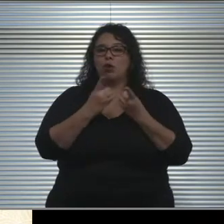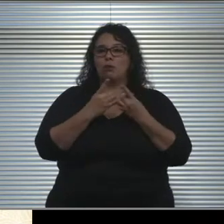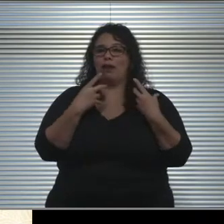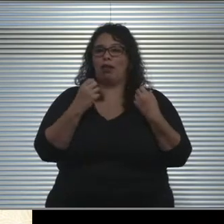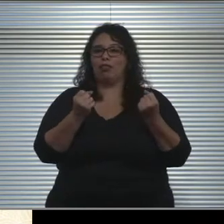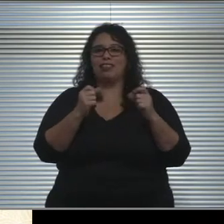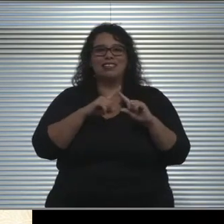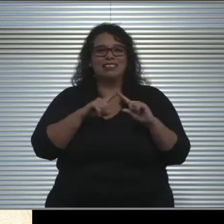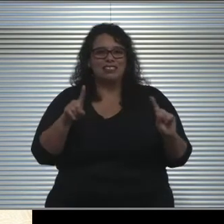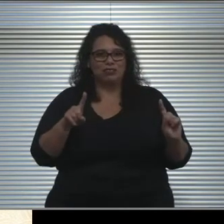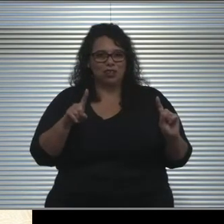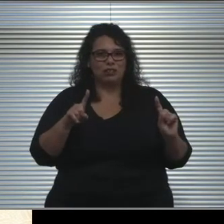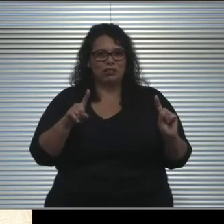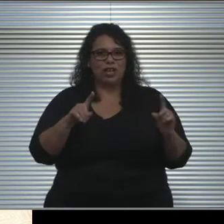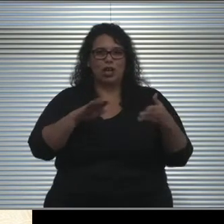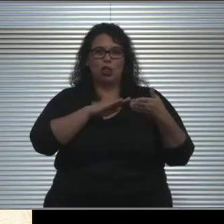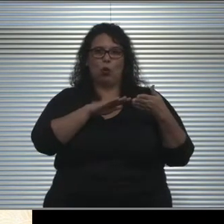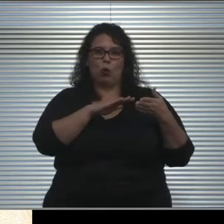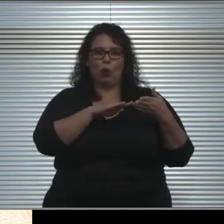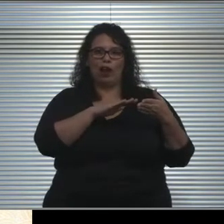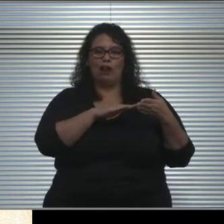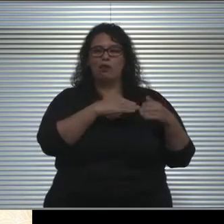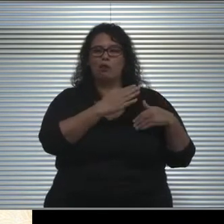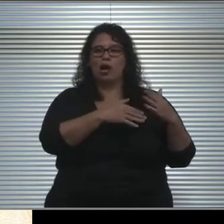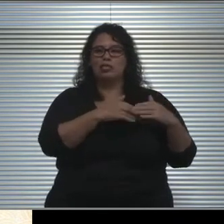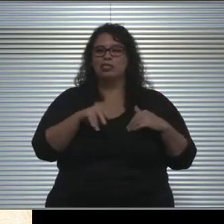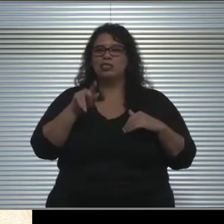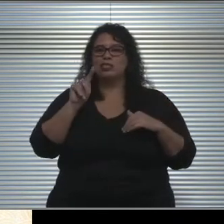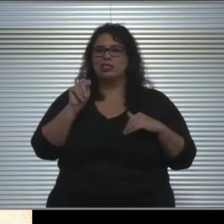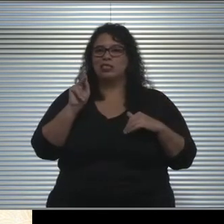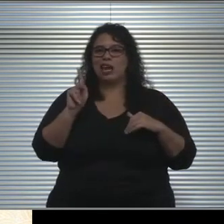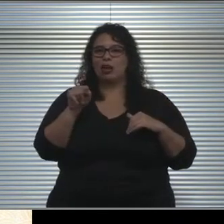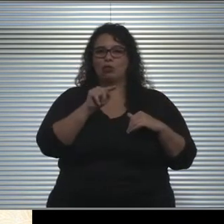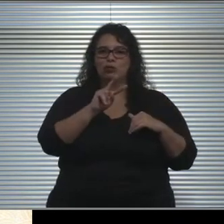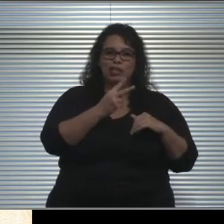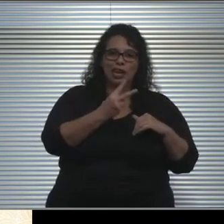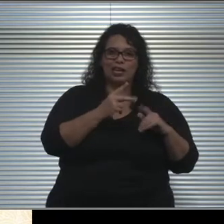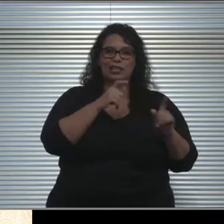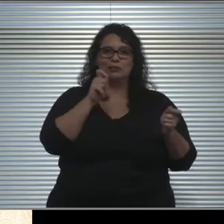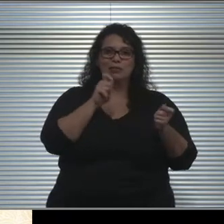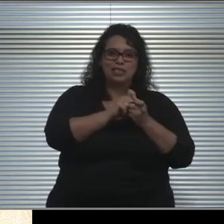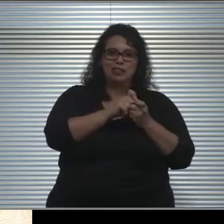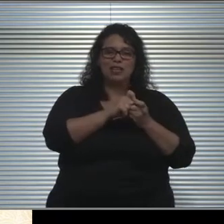So we know that what the waiver process is TK-2 , is very specific, is even more stringent,